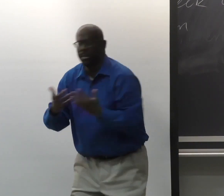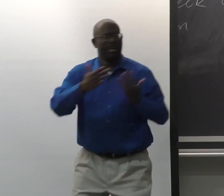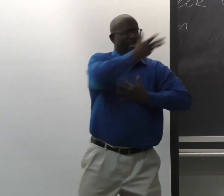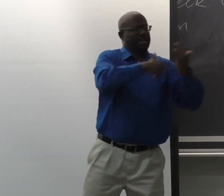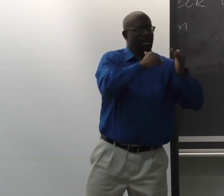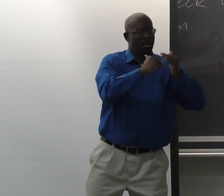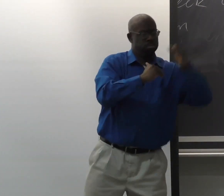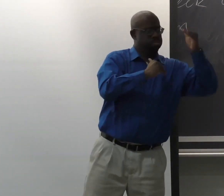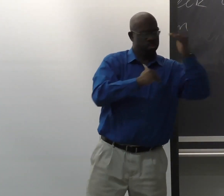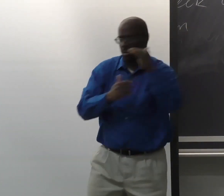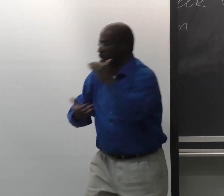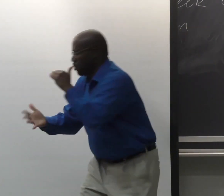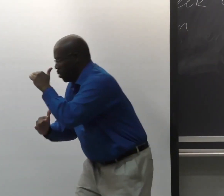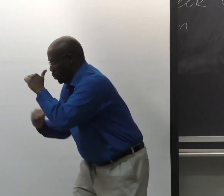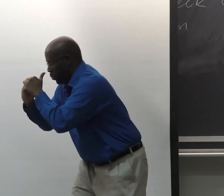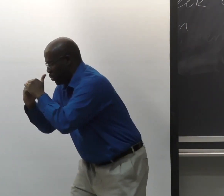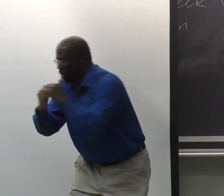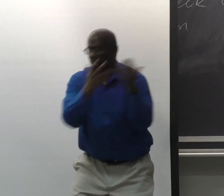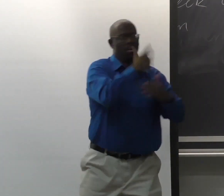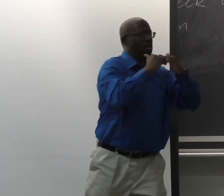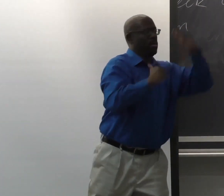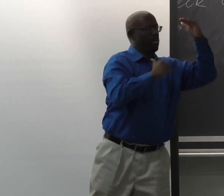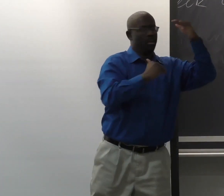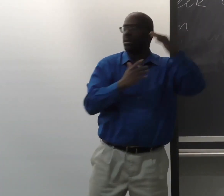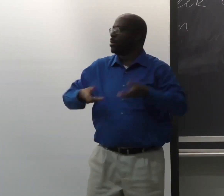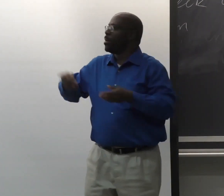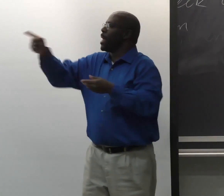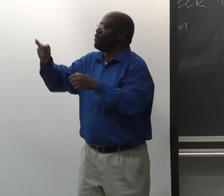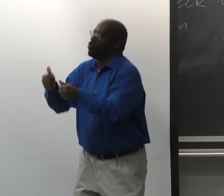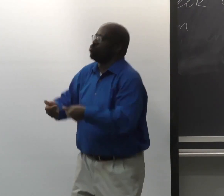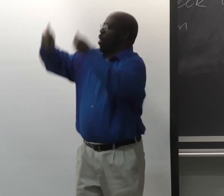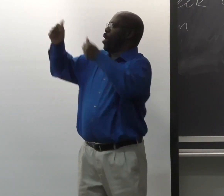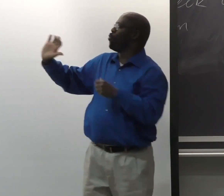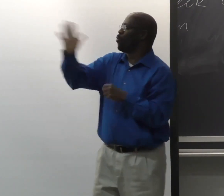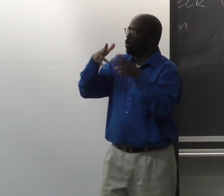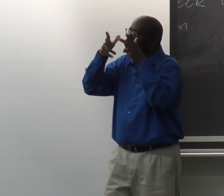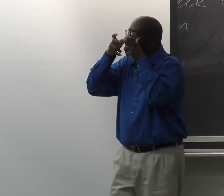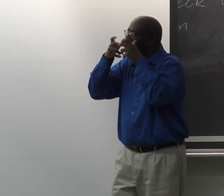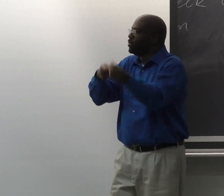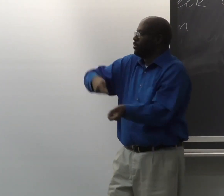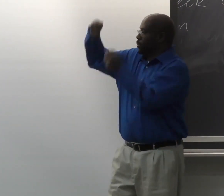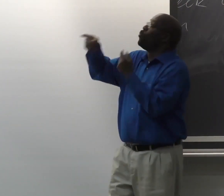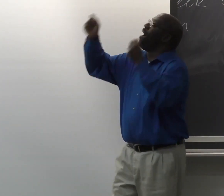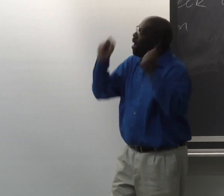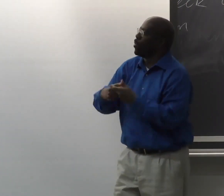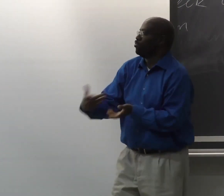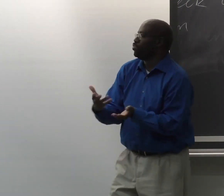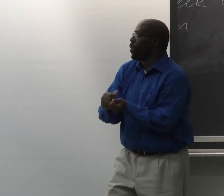So if you're at a certain point, you try to get to the next level, socialize, and get to the next level and bring up your receptive skills